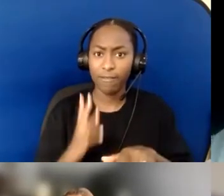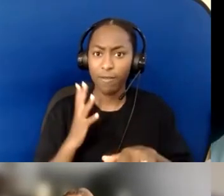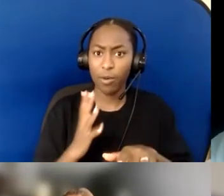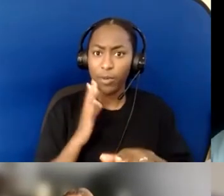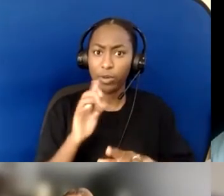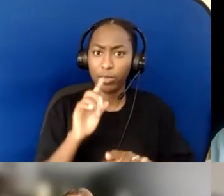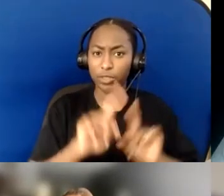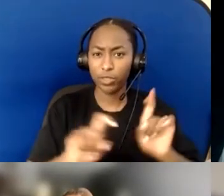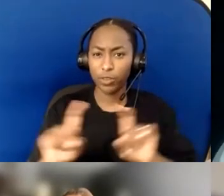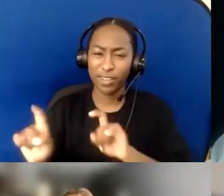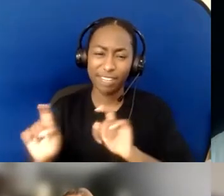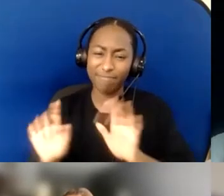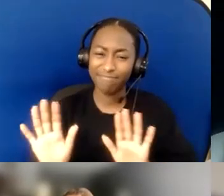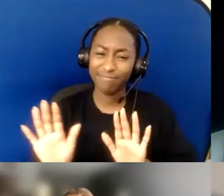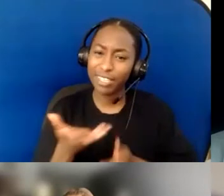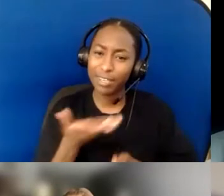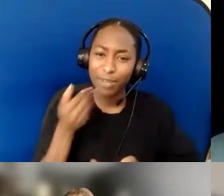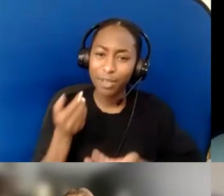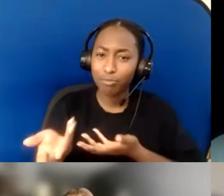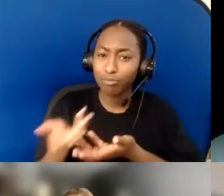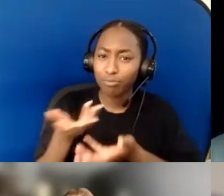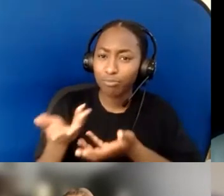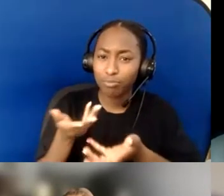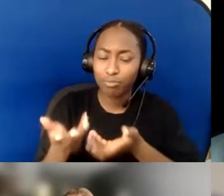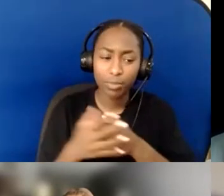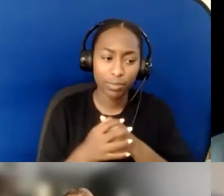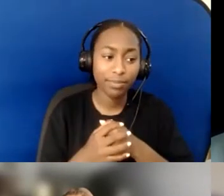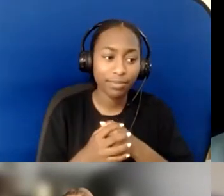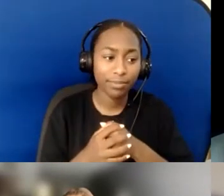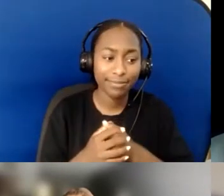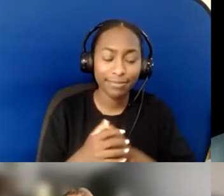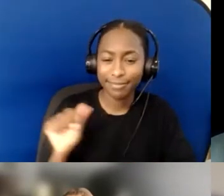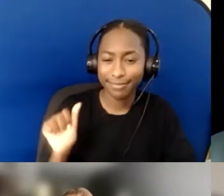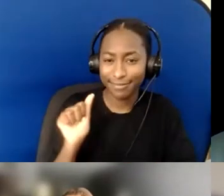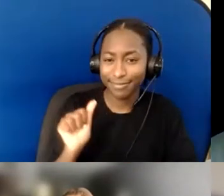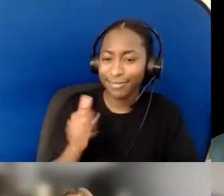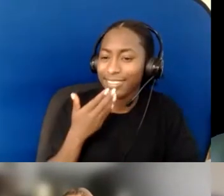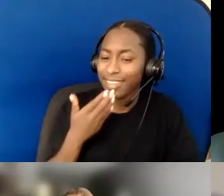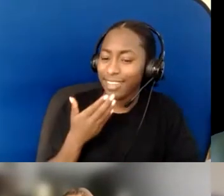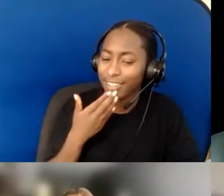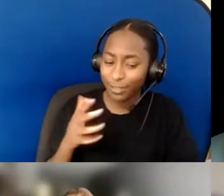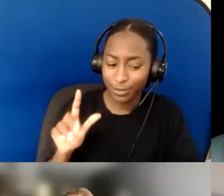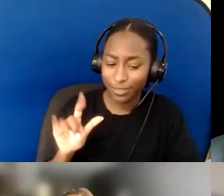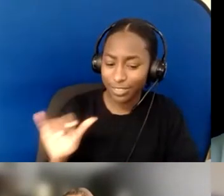That's a great piece of feedback, Lynn; thank you. Yeah, that's good. Melinda, what about from you?